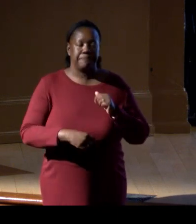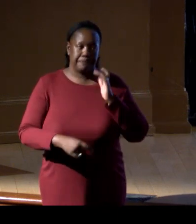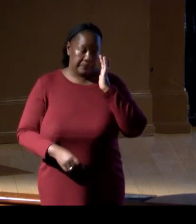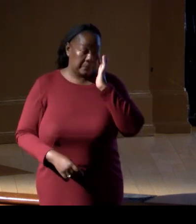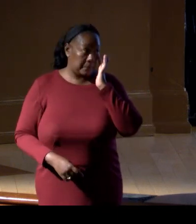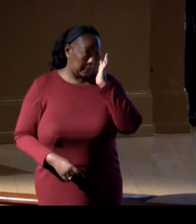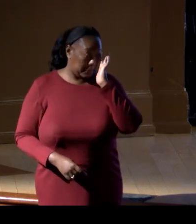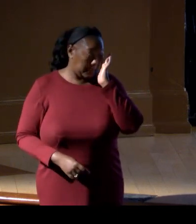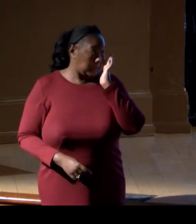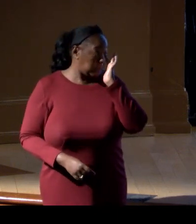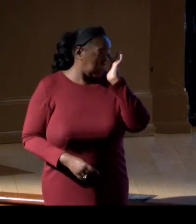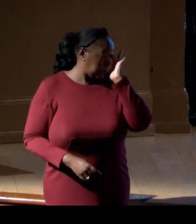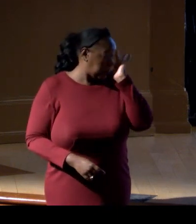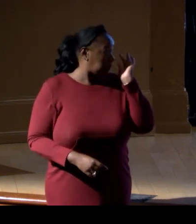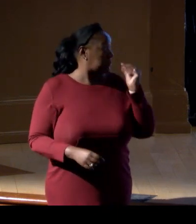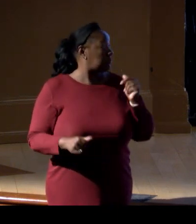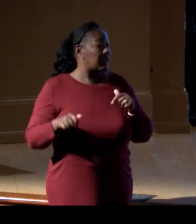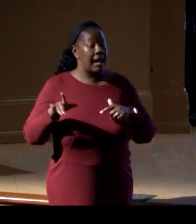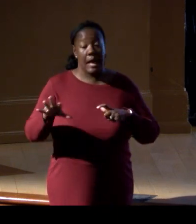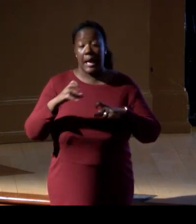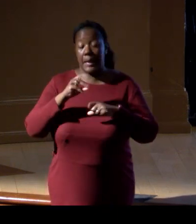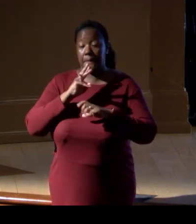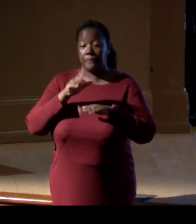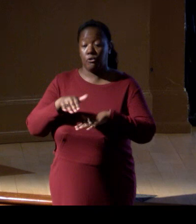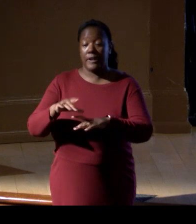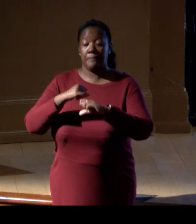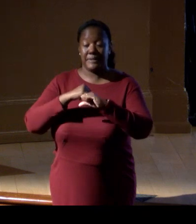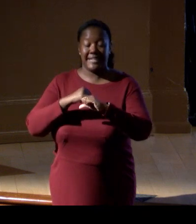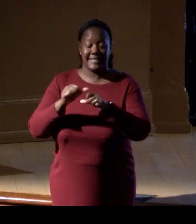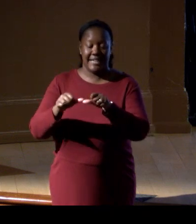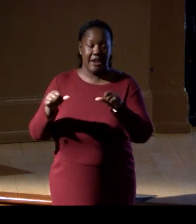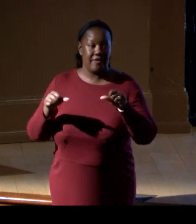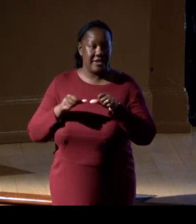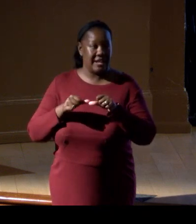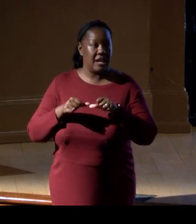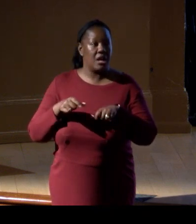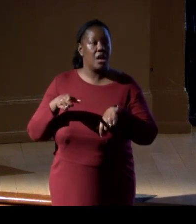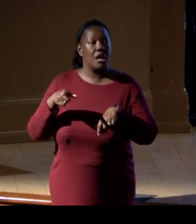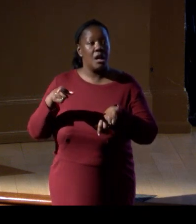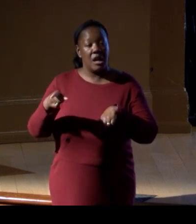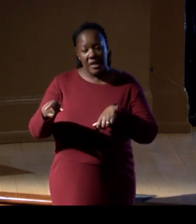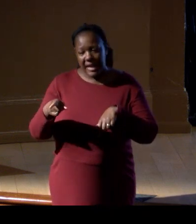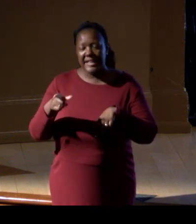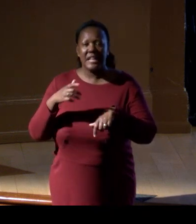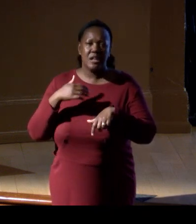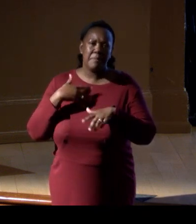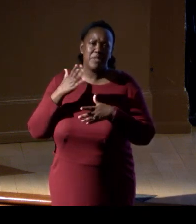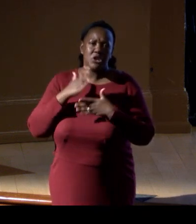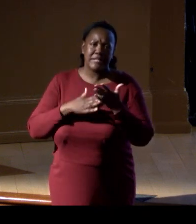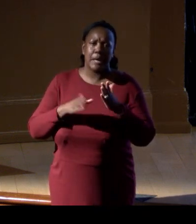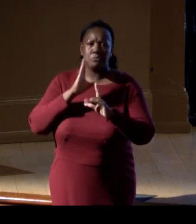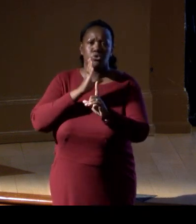A marine protected area can abate some threats, right, the direct threats, fishing, habitat destruction,